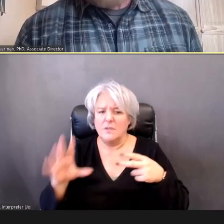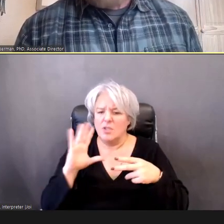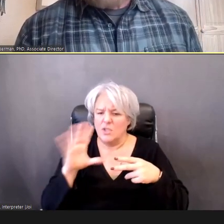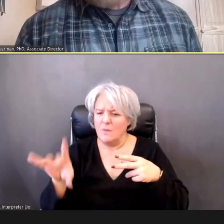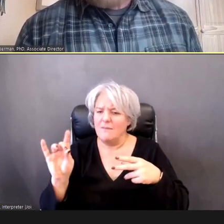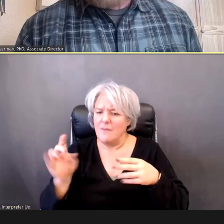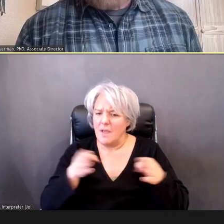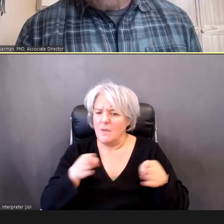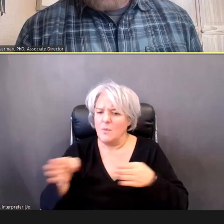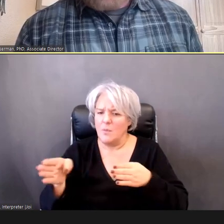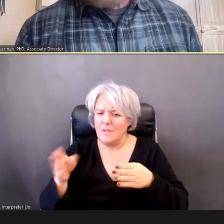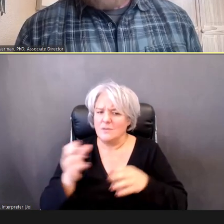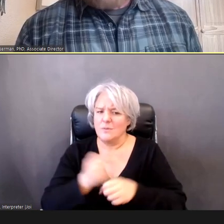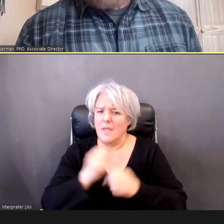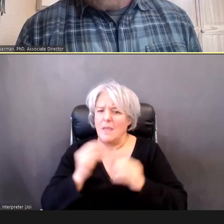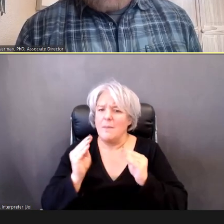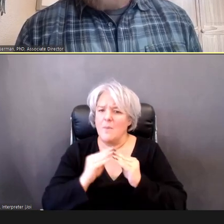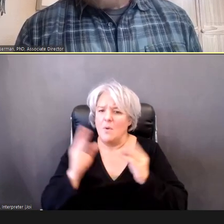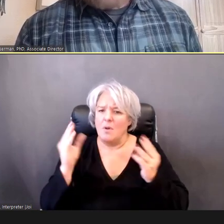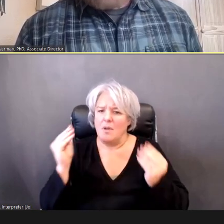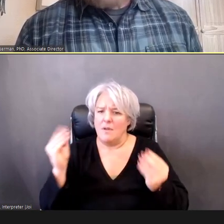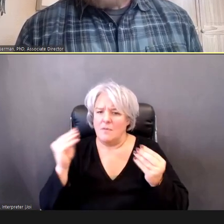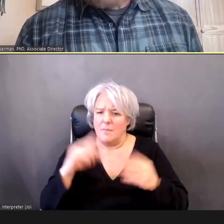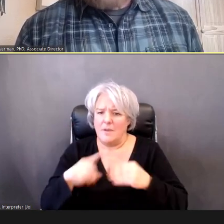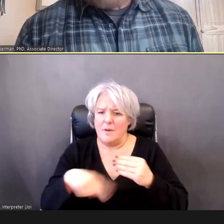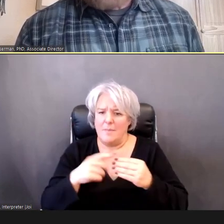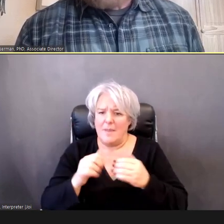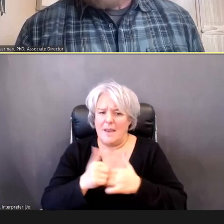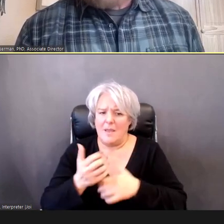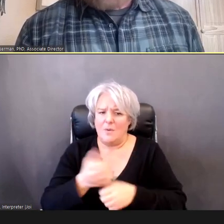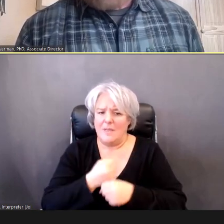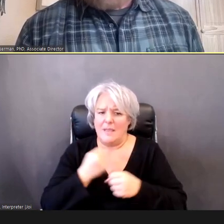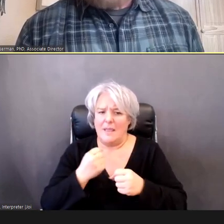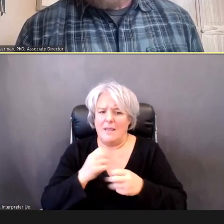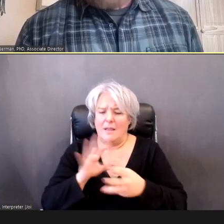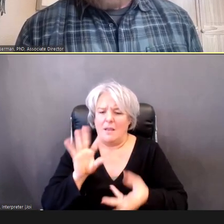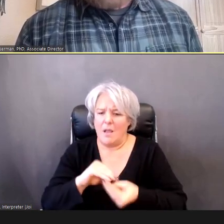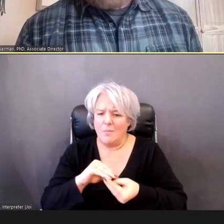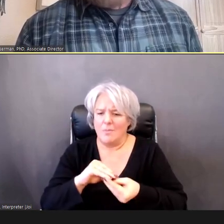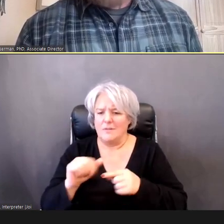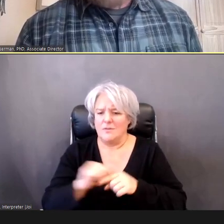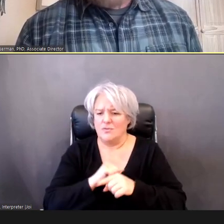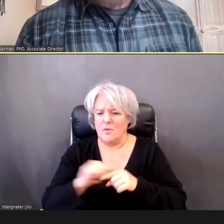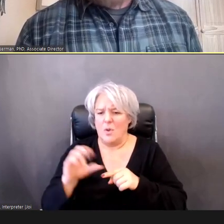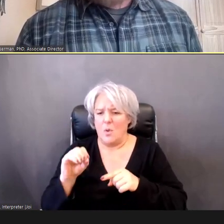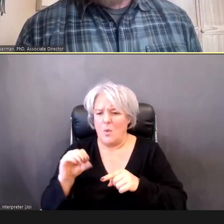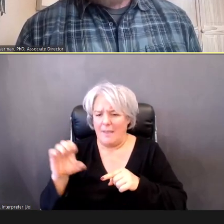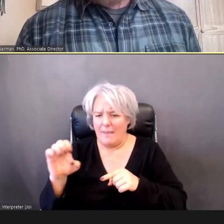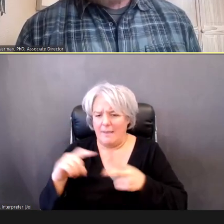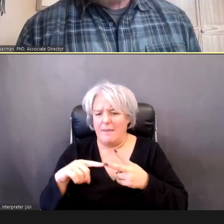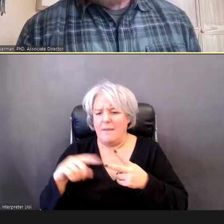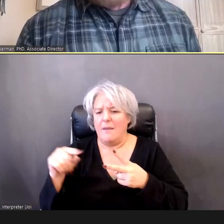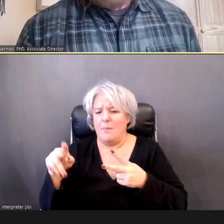to get comprehensive training, in OAE, and PureTone screening, Gunnar.